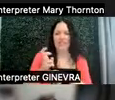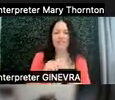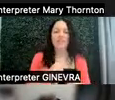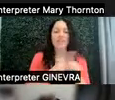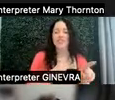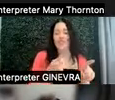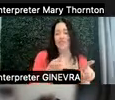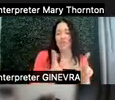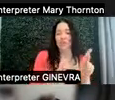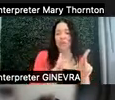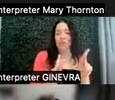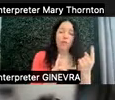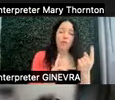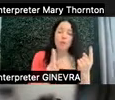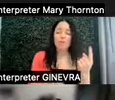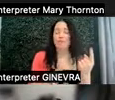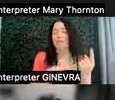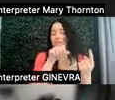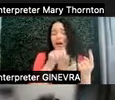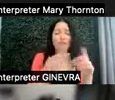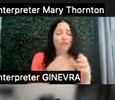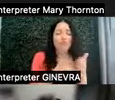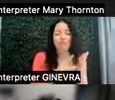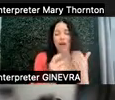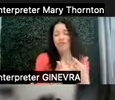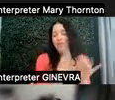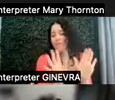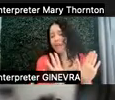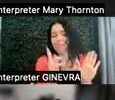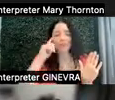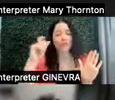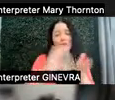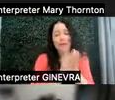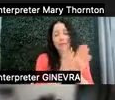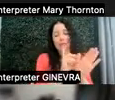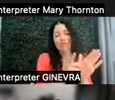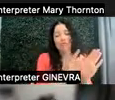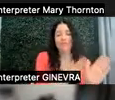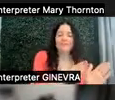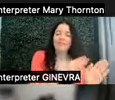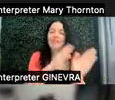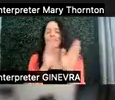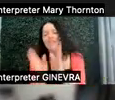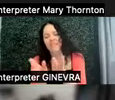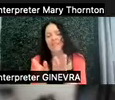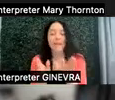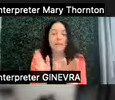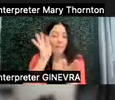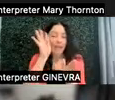or the one person who's, like, love a group project. This is my dream come true. Again, in my made up class, the majority of people